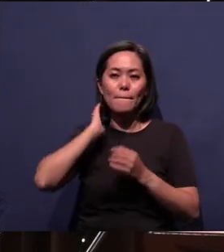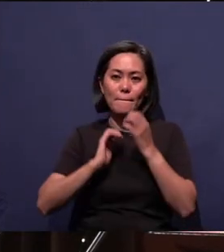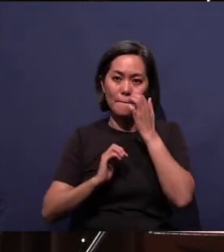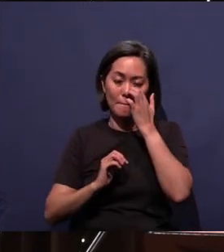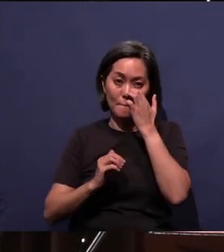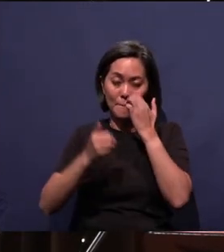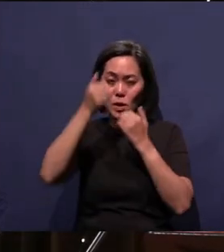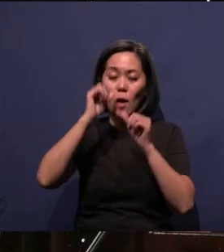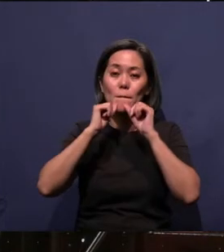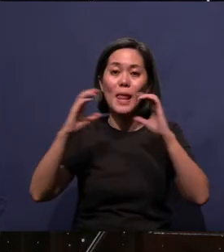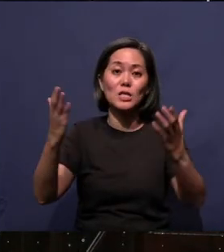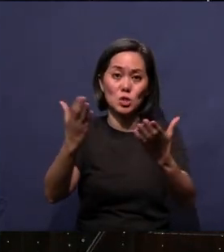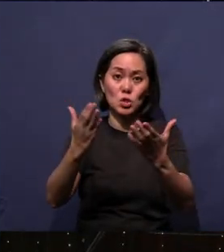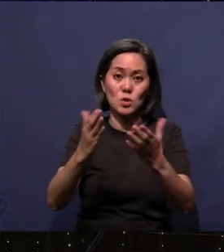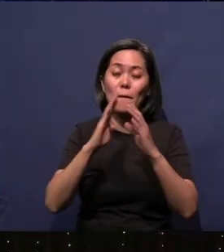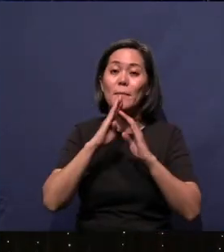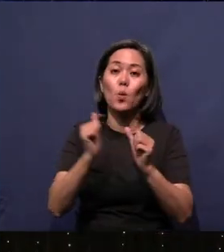God bless you. God be with you in this week to come.